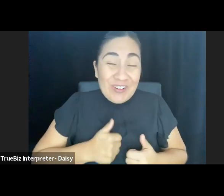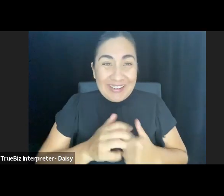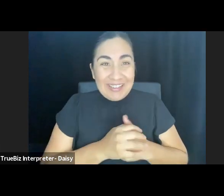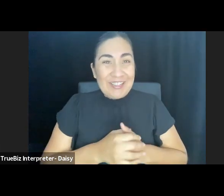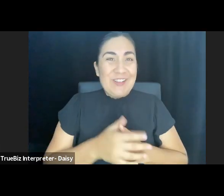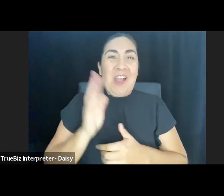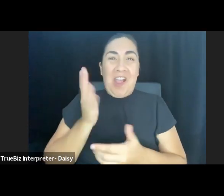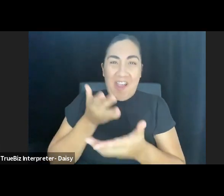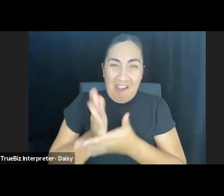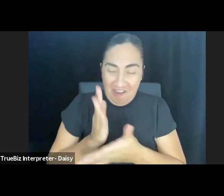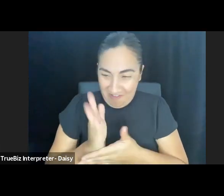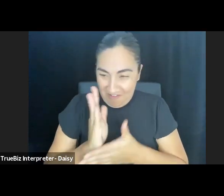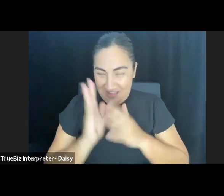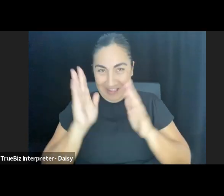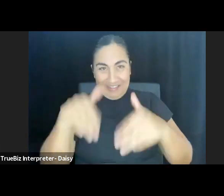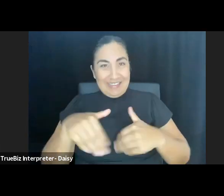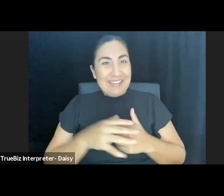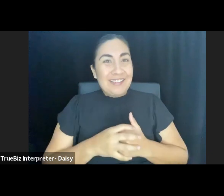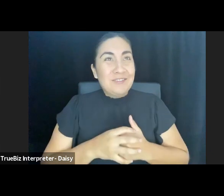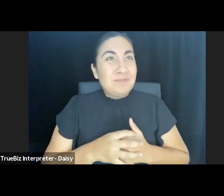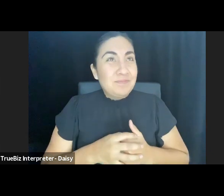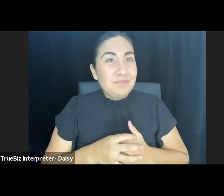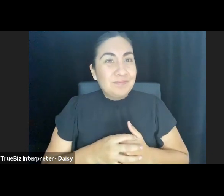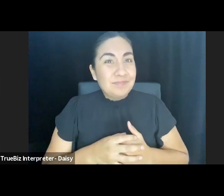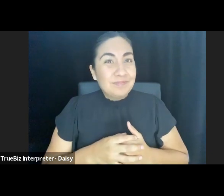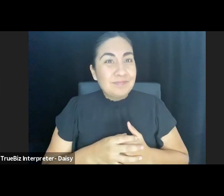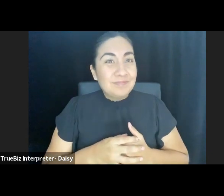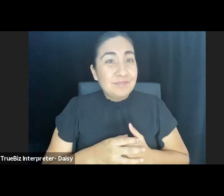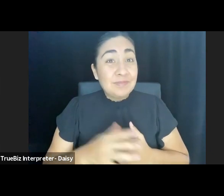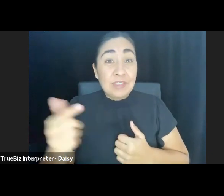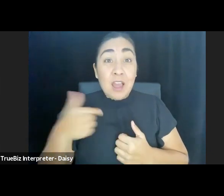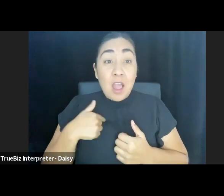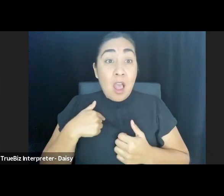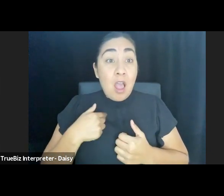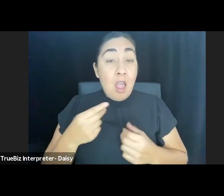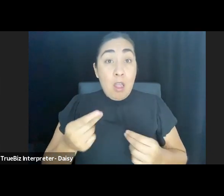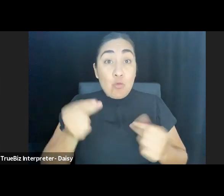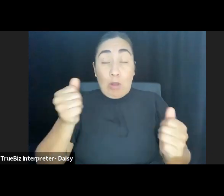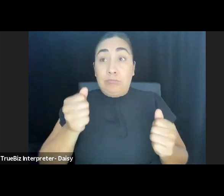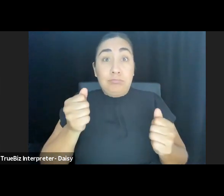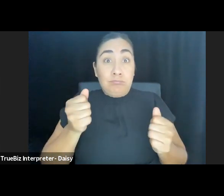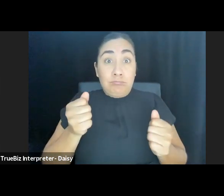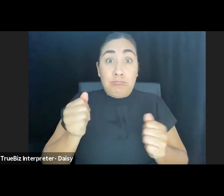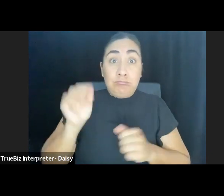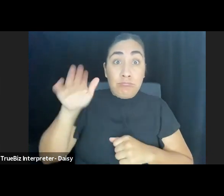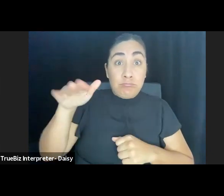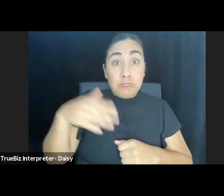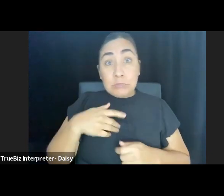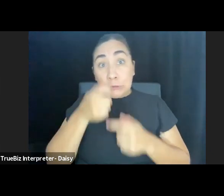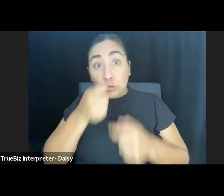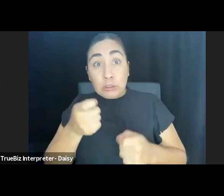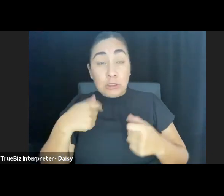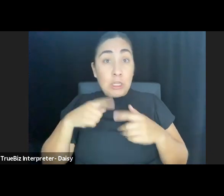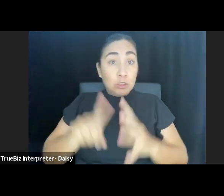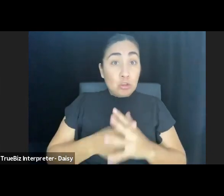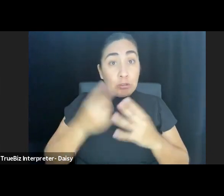All right, I quickly affirmed my interest and started thinking about what to say.